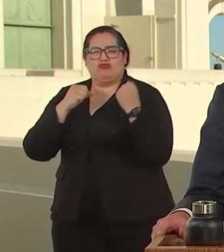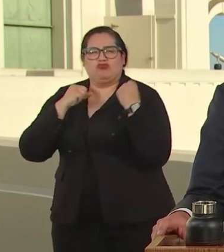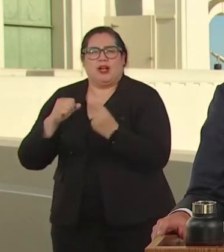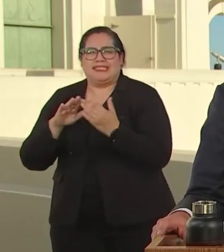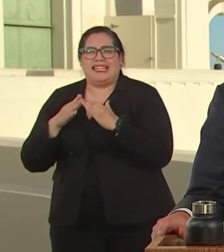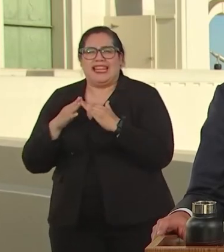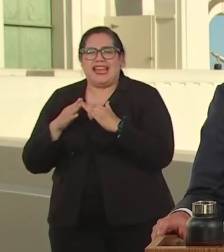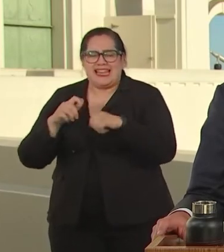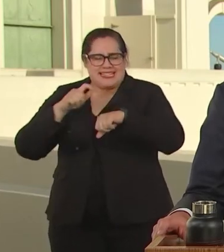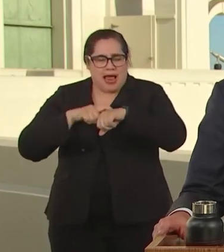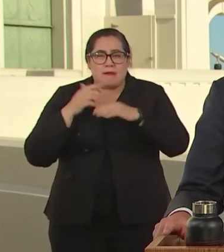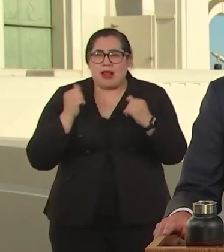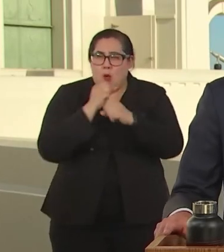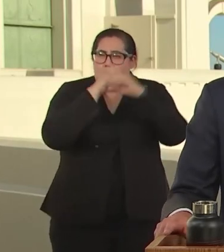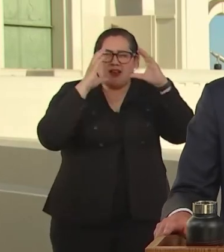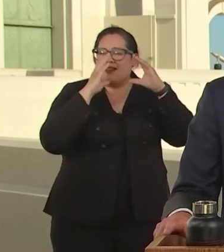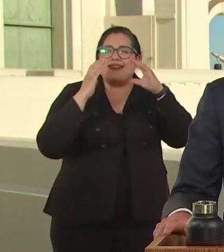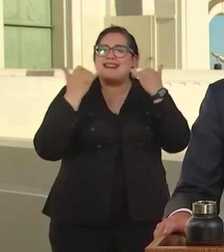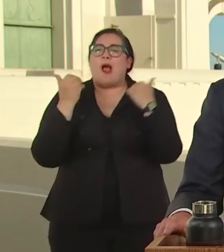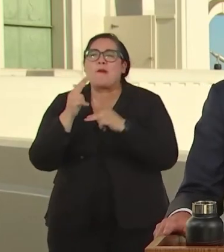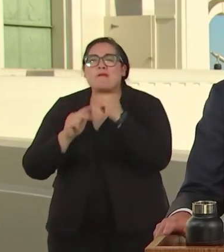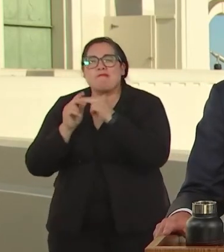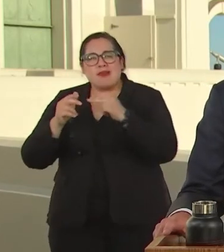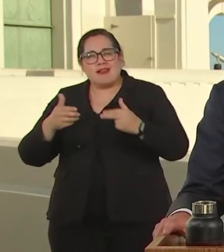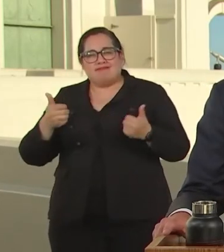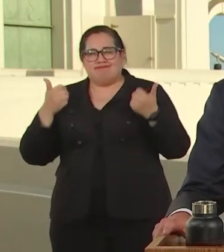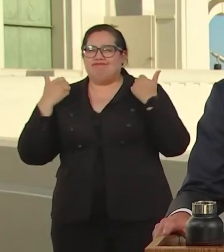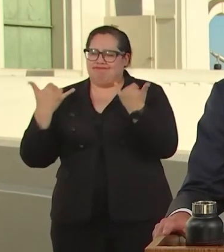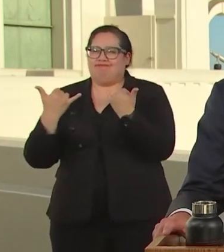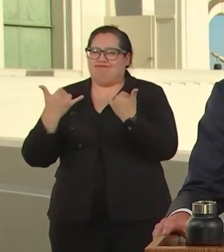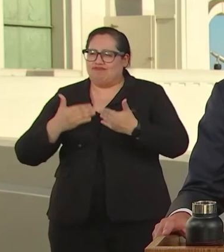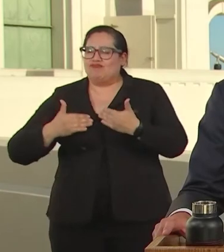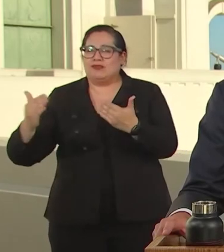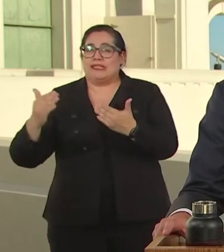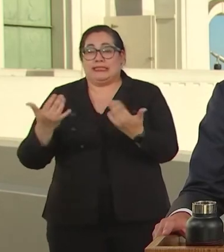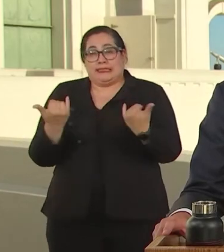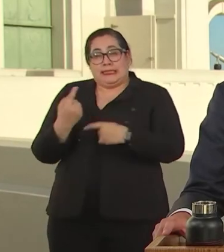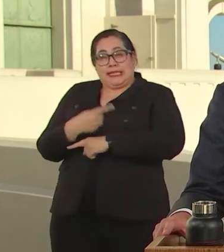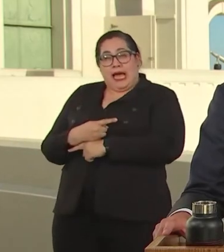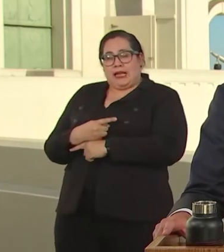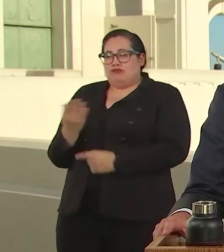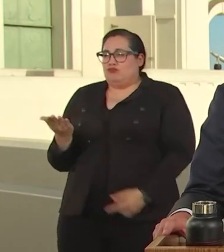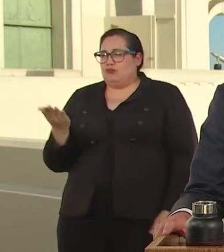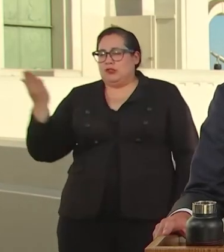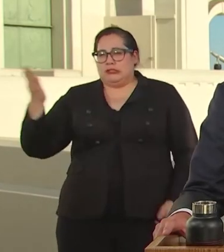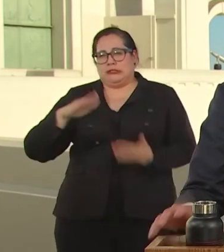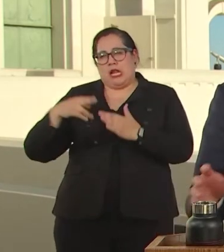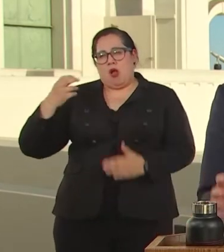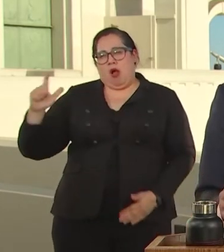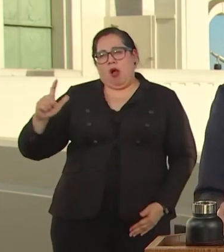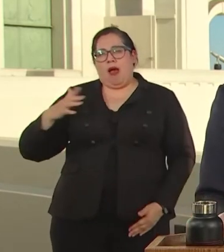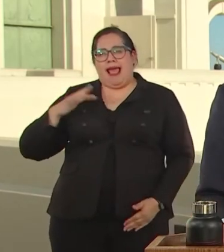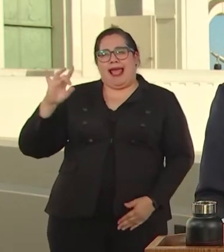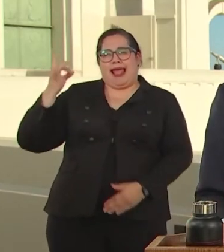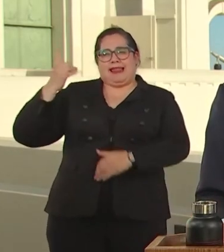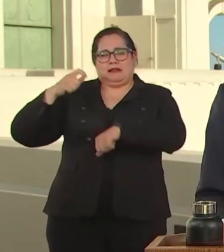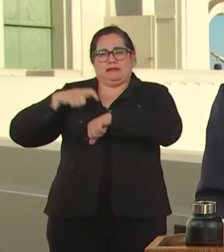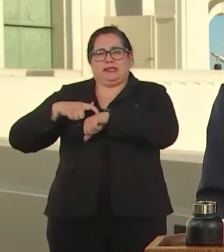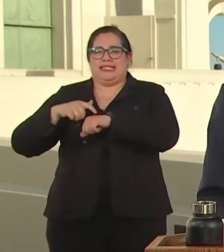TONIGHT I'LL DELIVER TO THE CITY COUNCIL MY 8th CITY BUDGET. IT'S A FINANCIAL DOCUMENT BUT ALSO A ROAD MAP TO A CITY BUILT